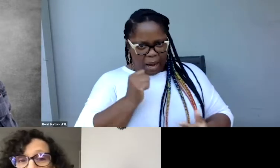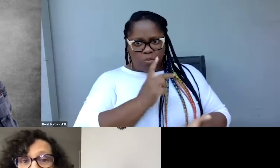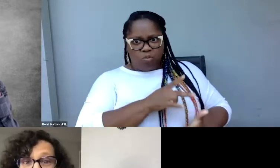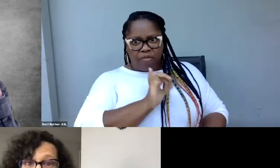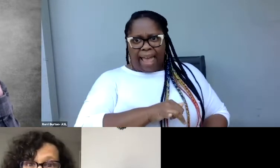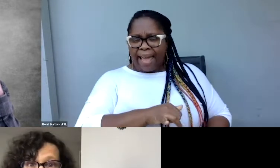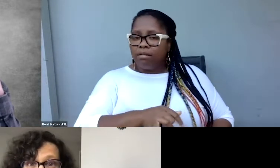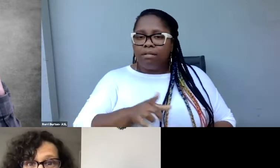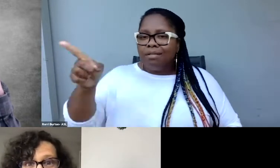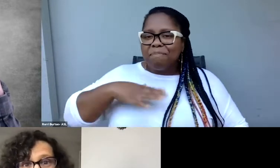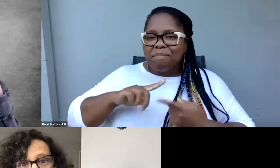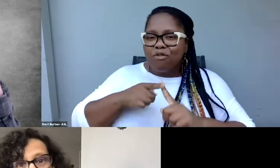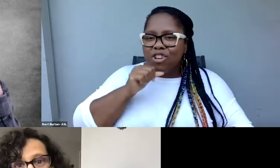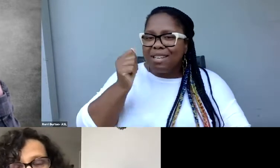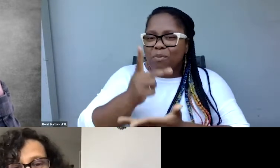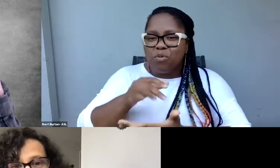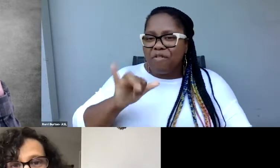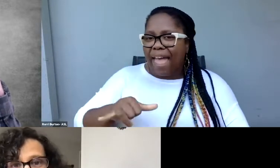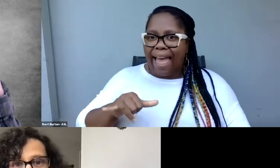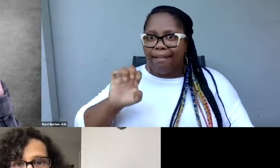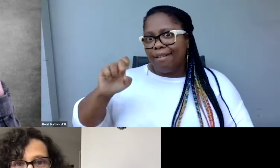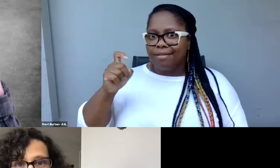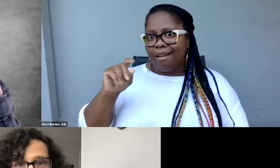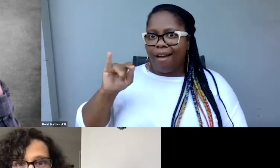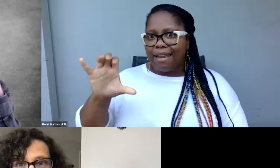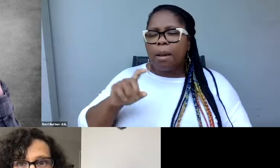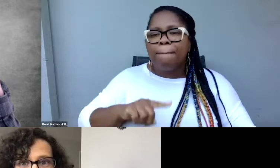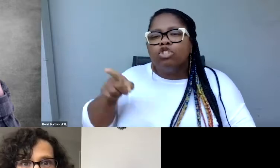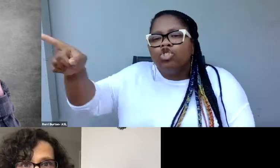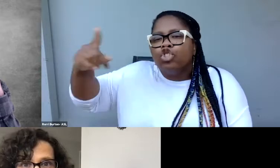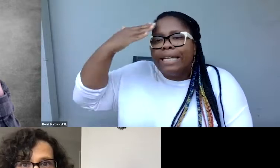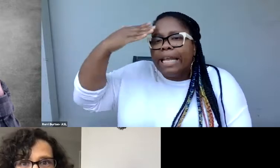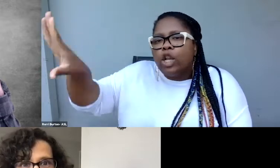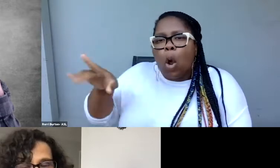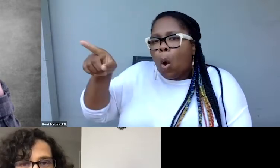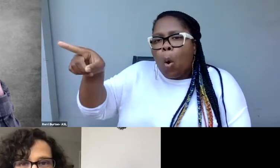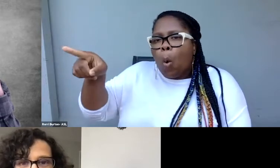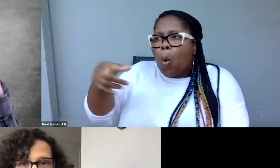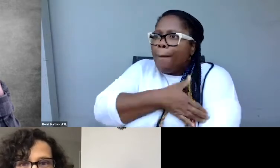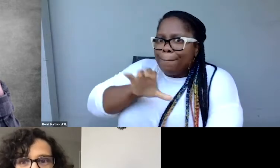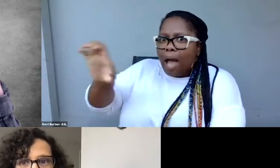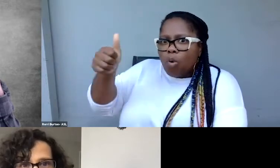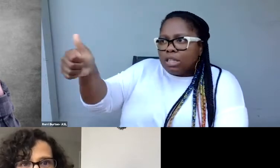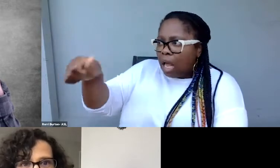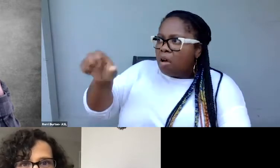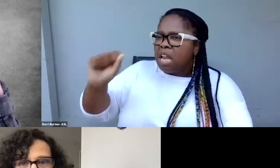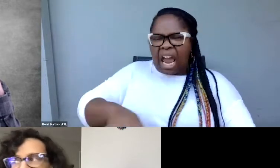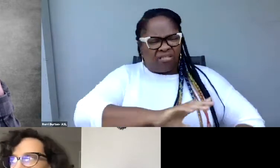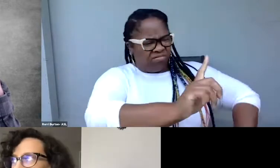But like many filmmakers, she didn't know that she was empowered to demand that you fix these captions and make them accurate.